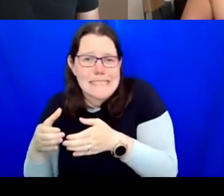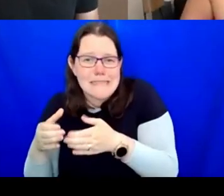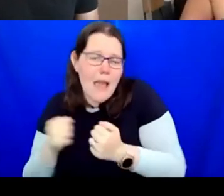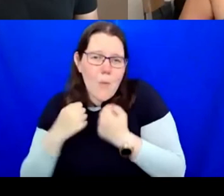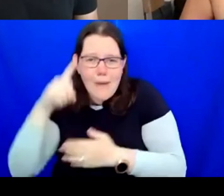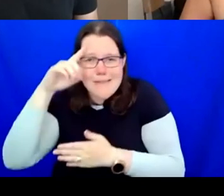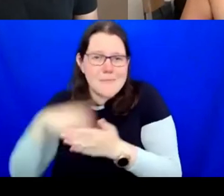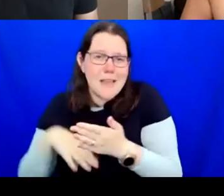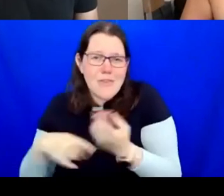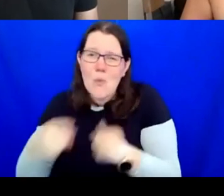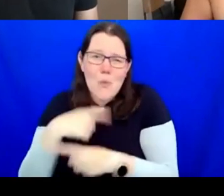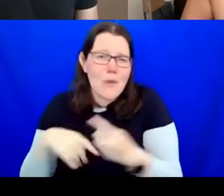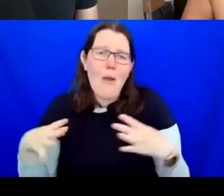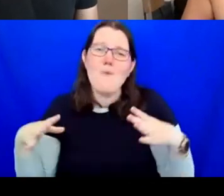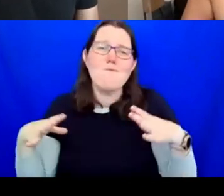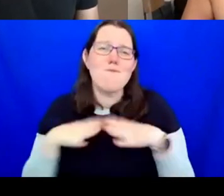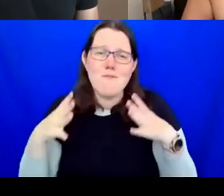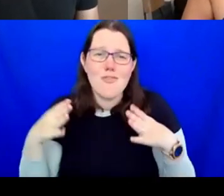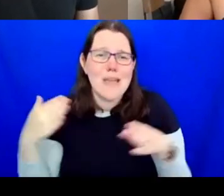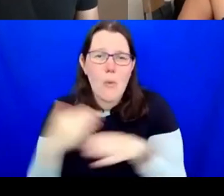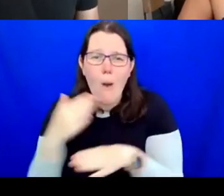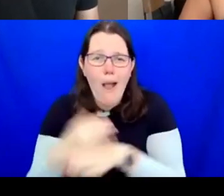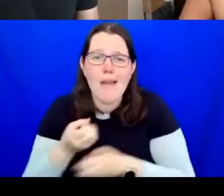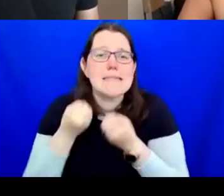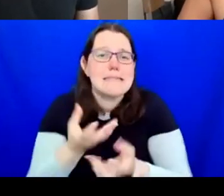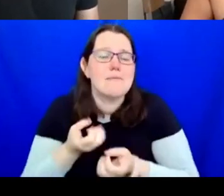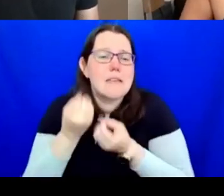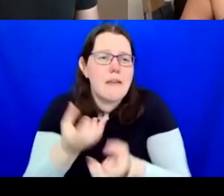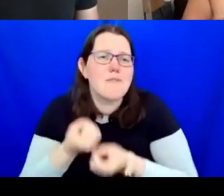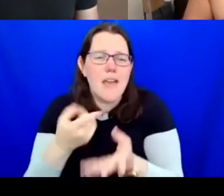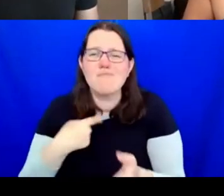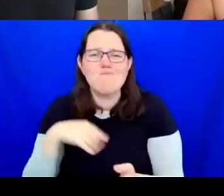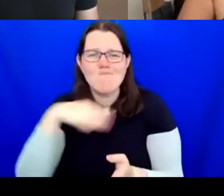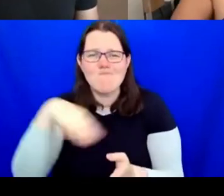so much free labour and I think I'm done giving free labour, this is why I get paid to do it now.